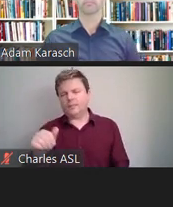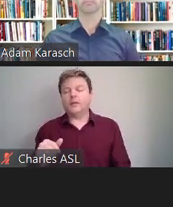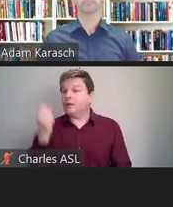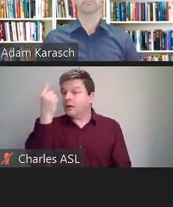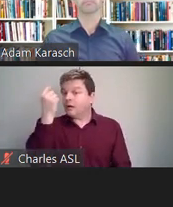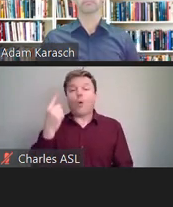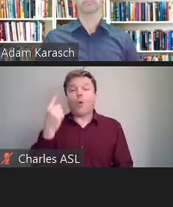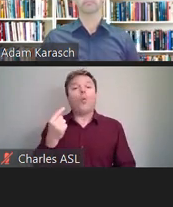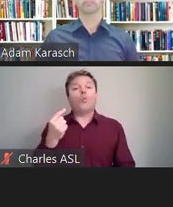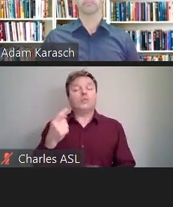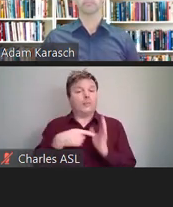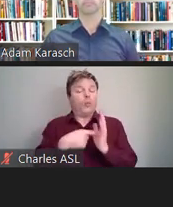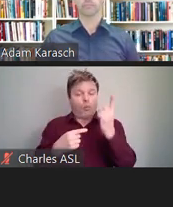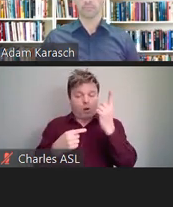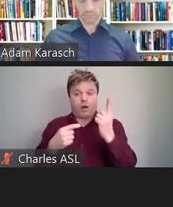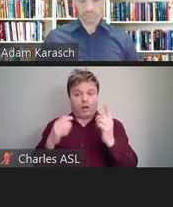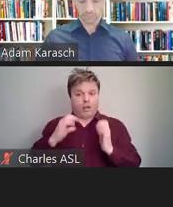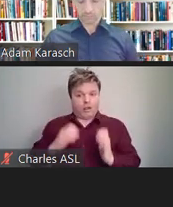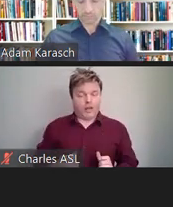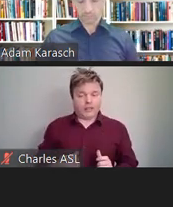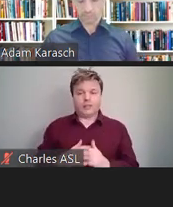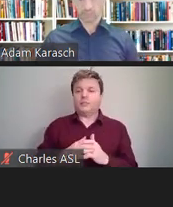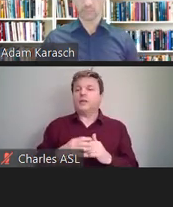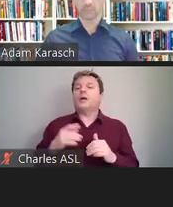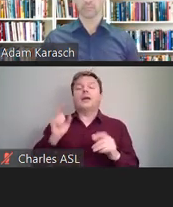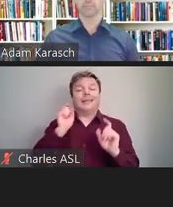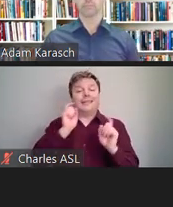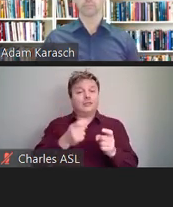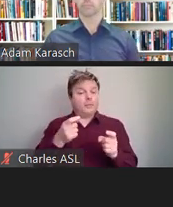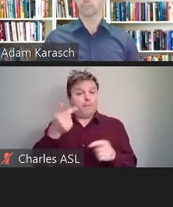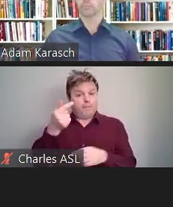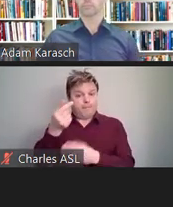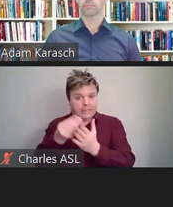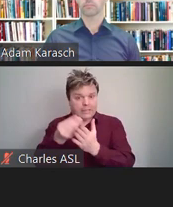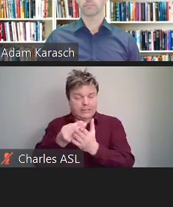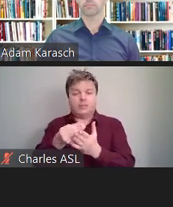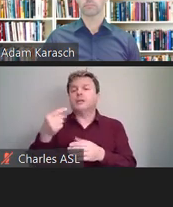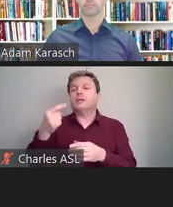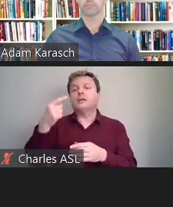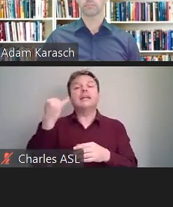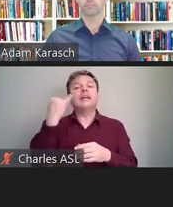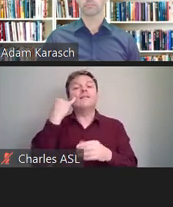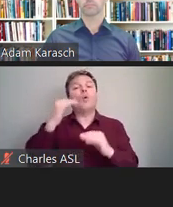if they have over 50% of their workforce is disabled.